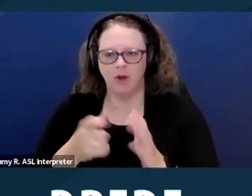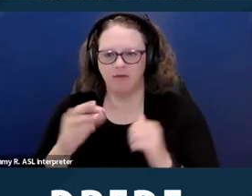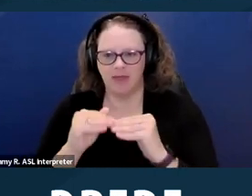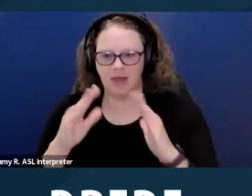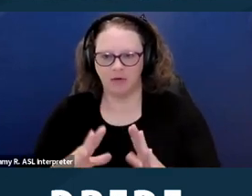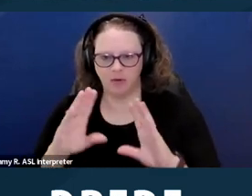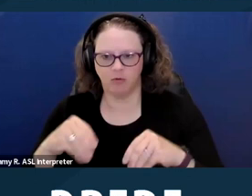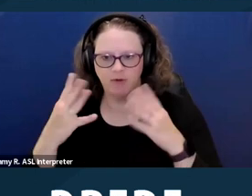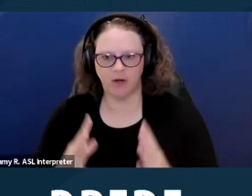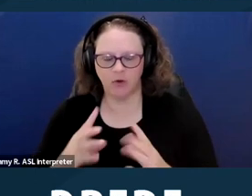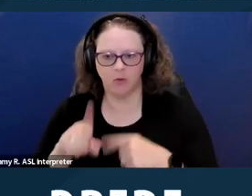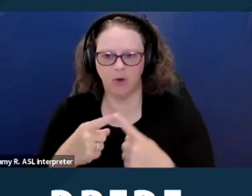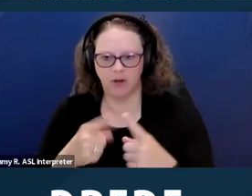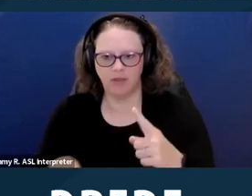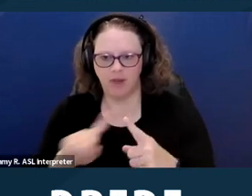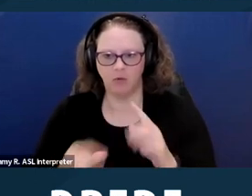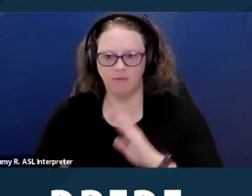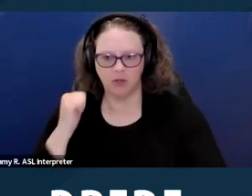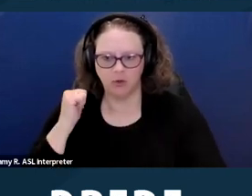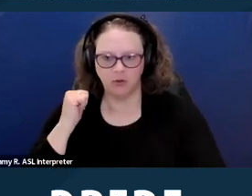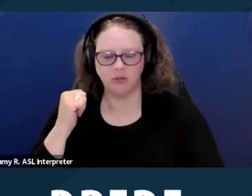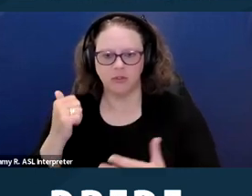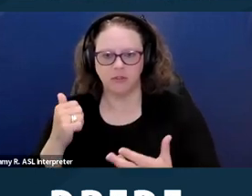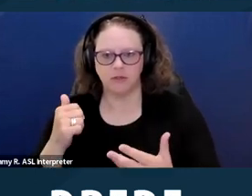when they refuse a number of things